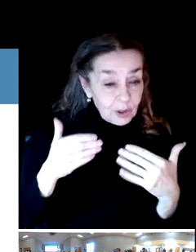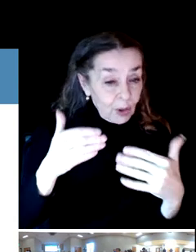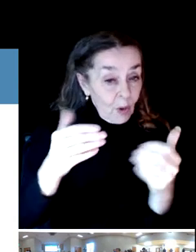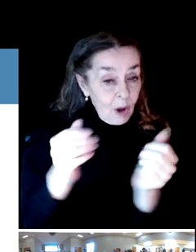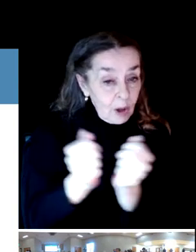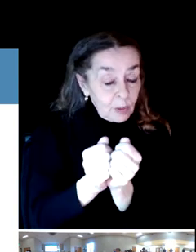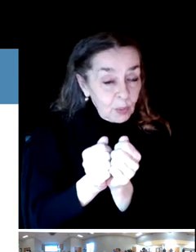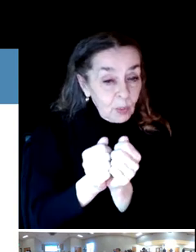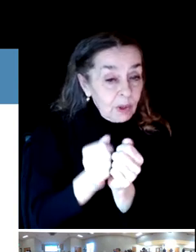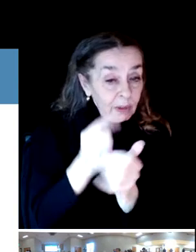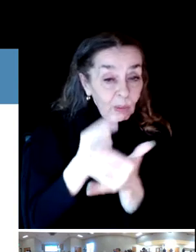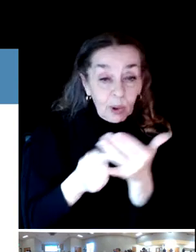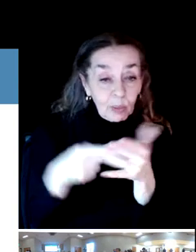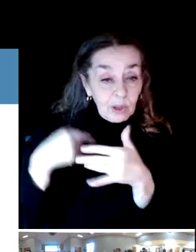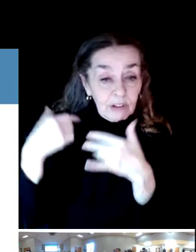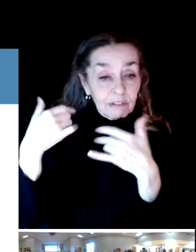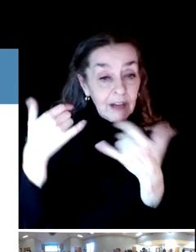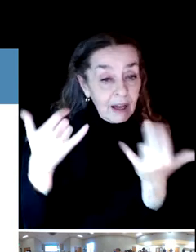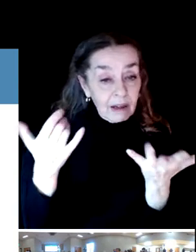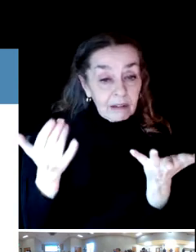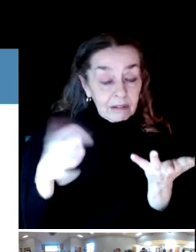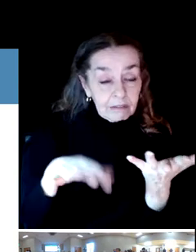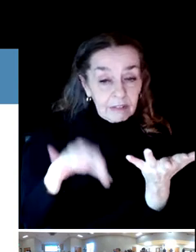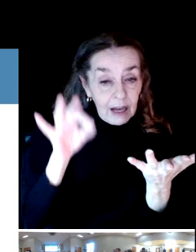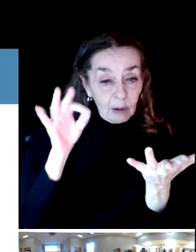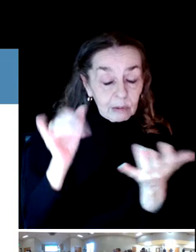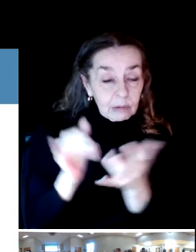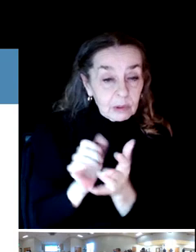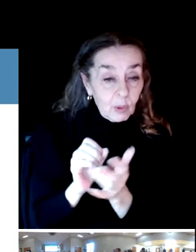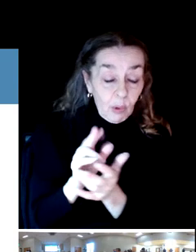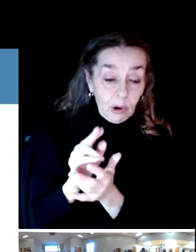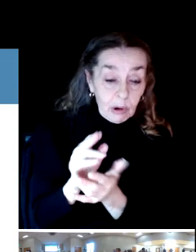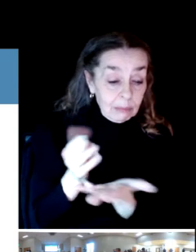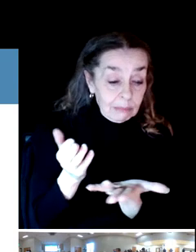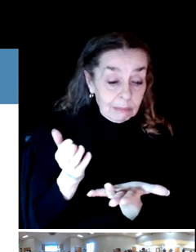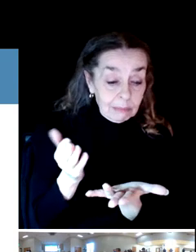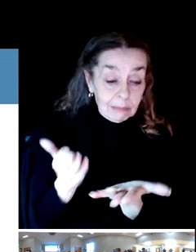Or they'll say, you really need to go back to the drawing board.